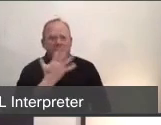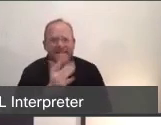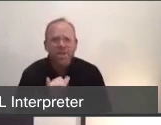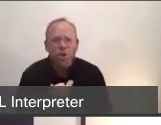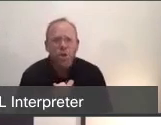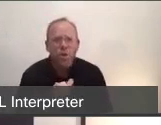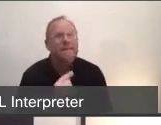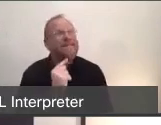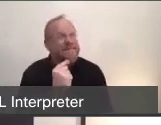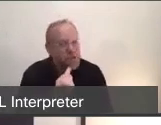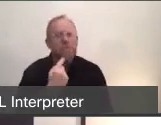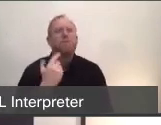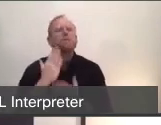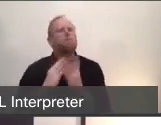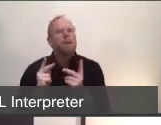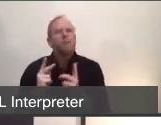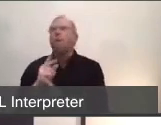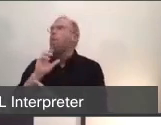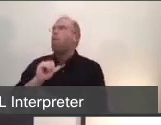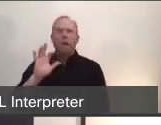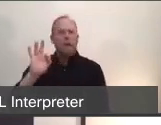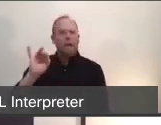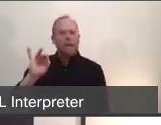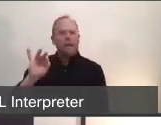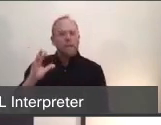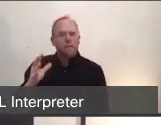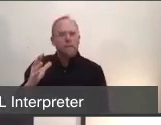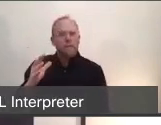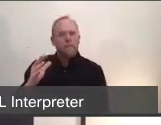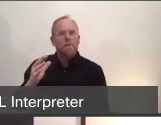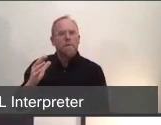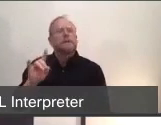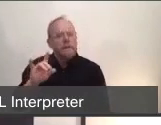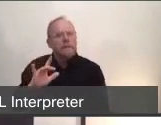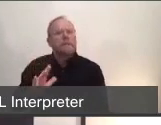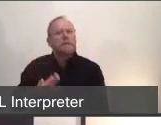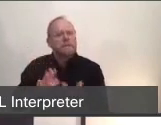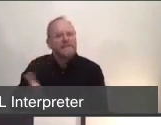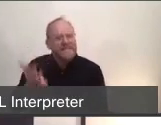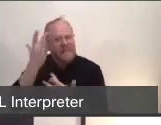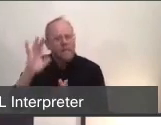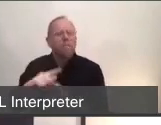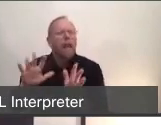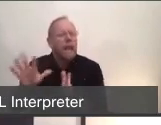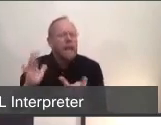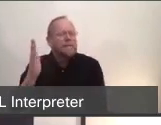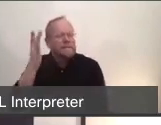There are a couple of 90 year olds in our hospital that did quite well, very benign course.